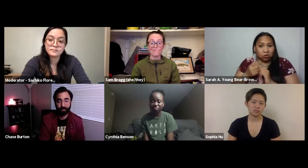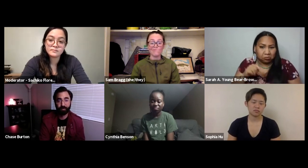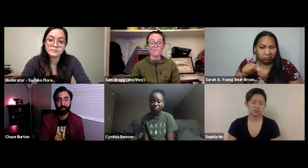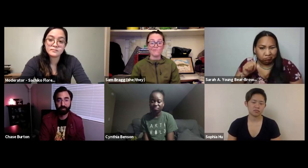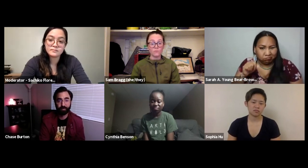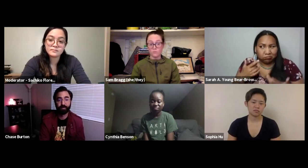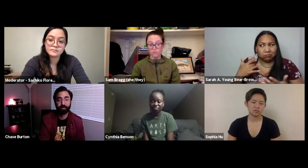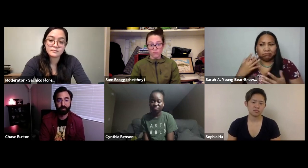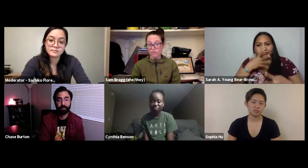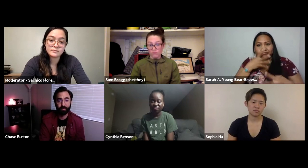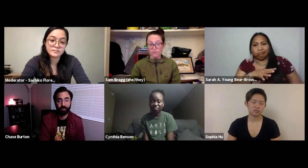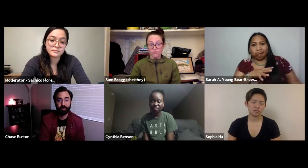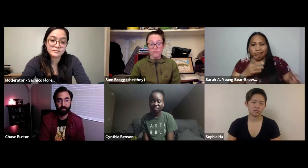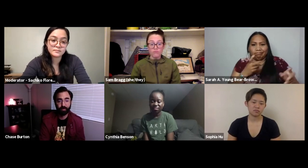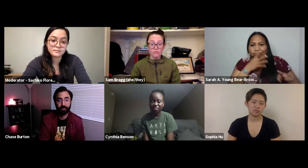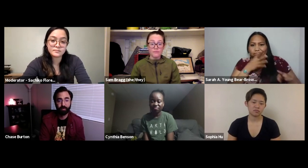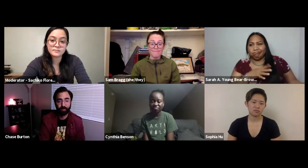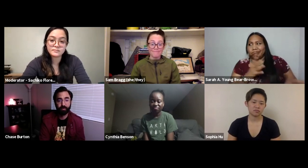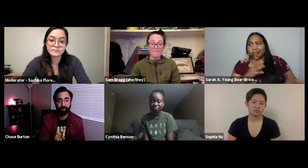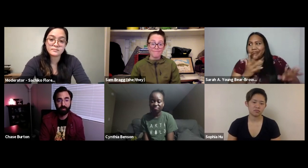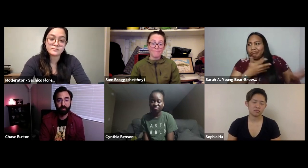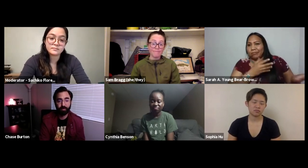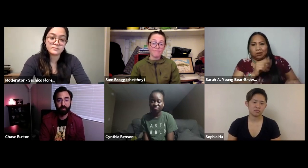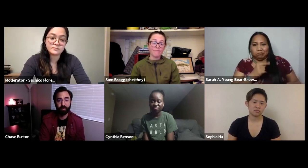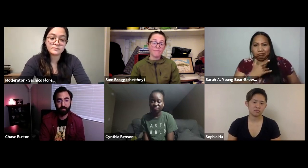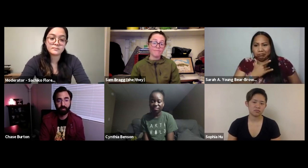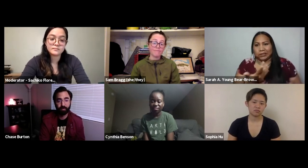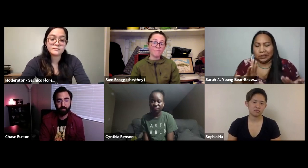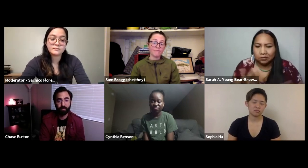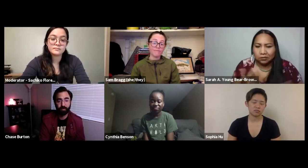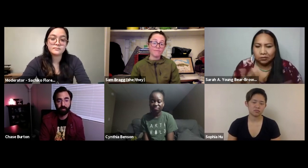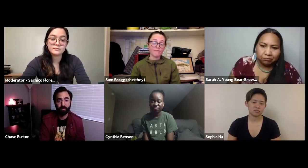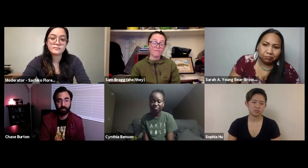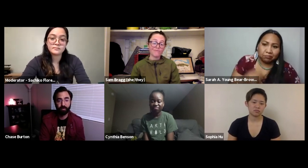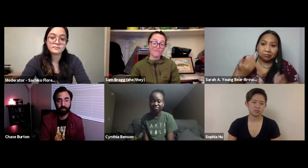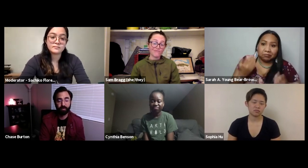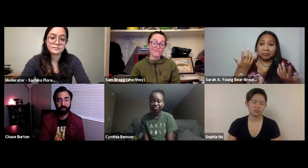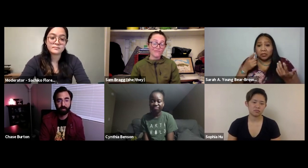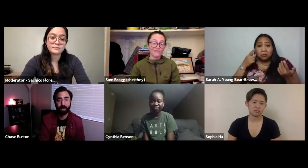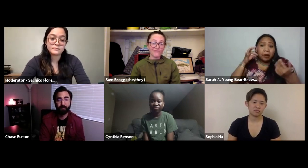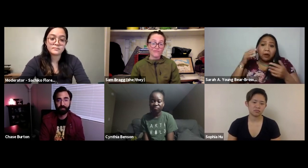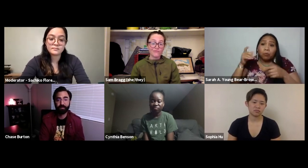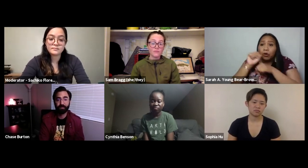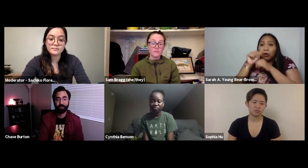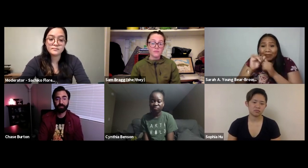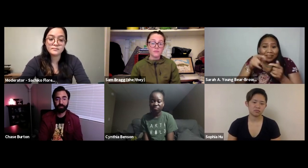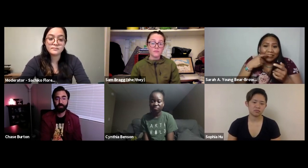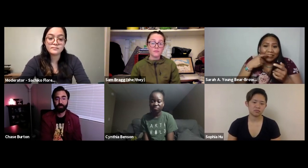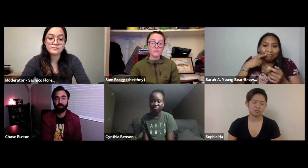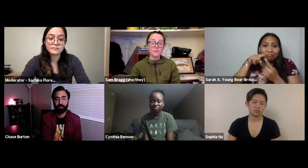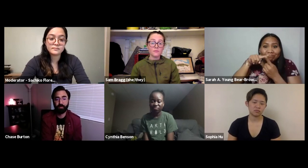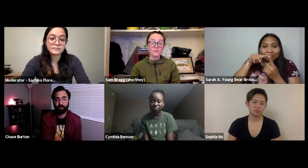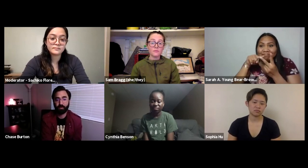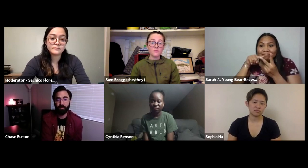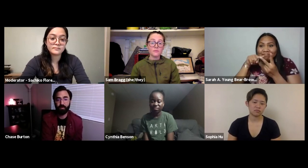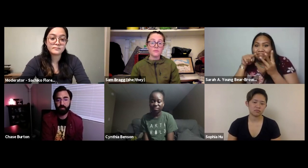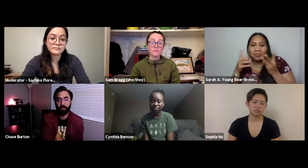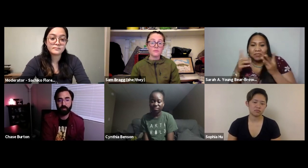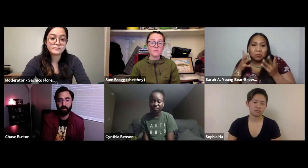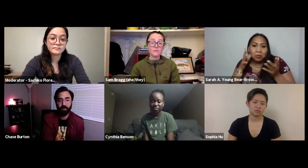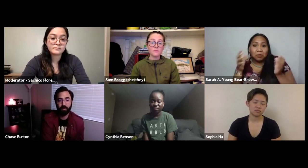us and not enough representation and it seems like we're always being left out. So like